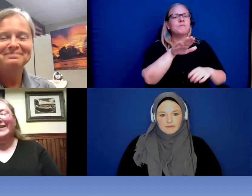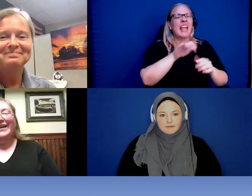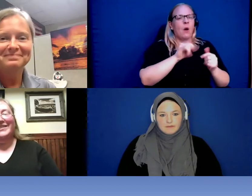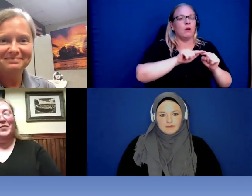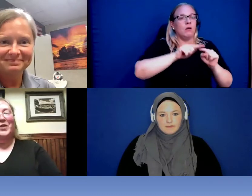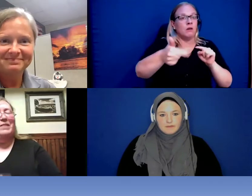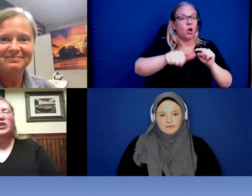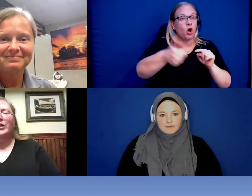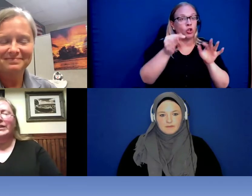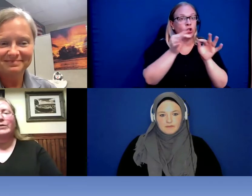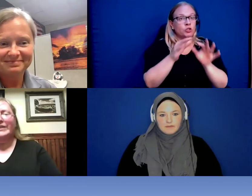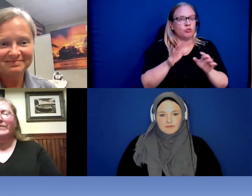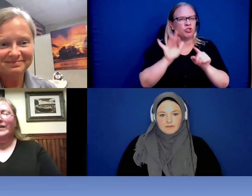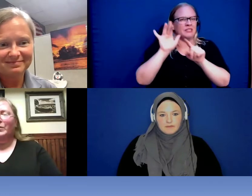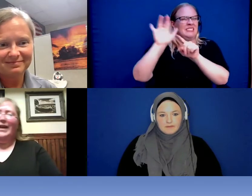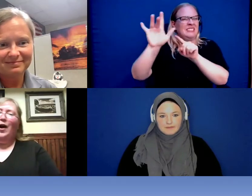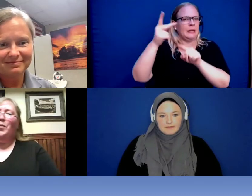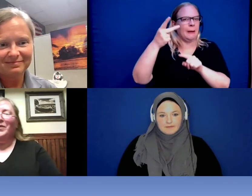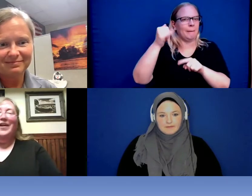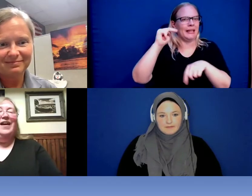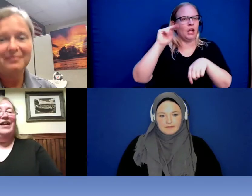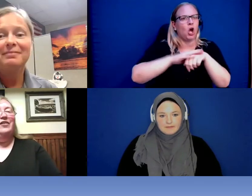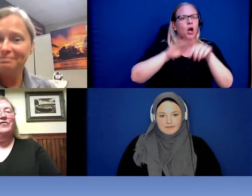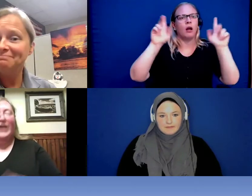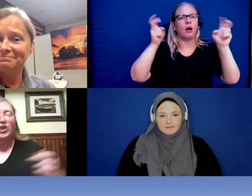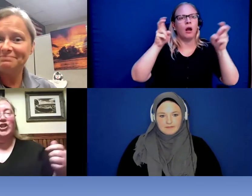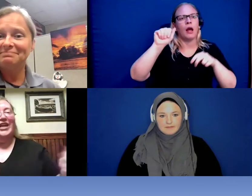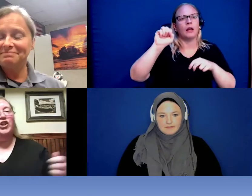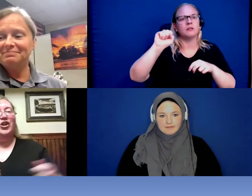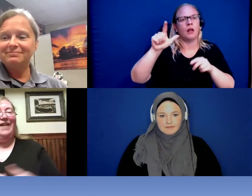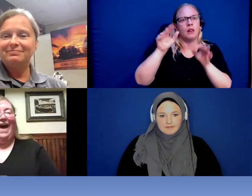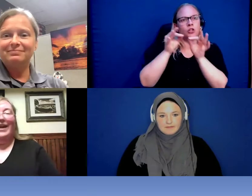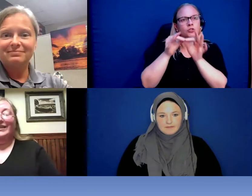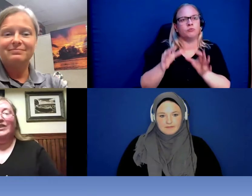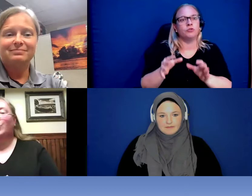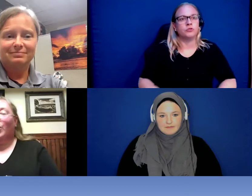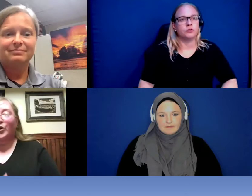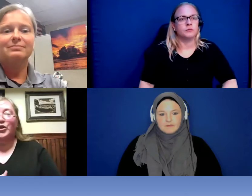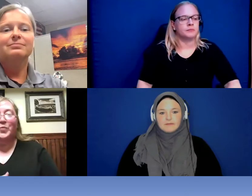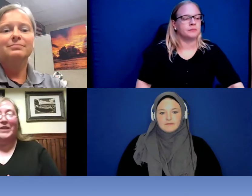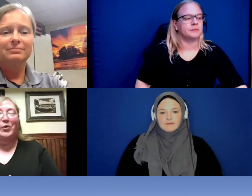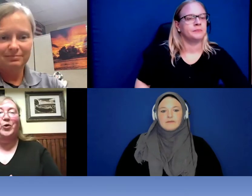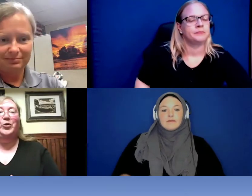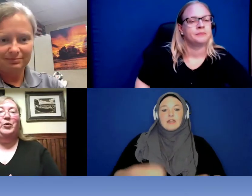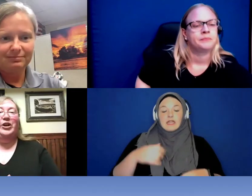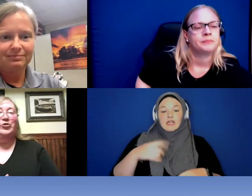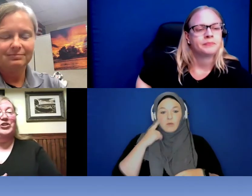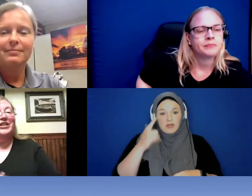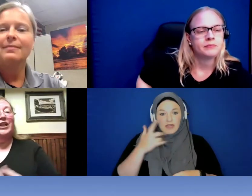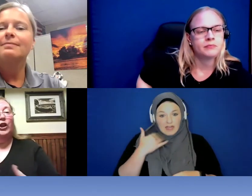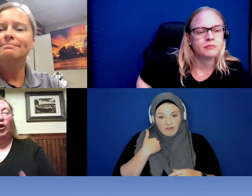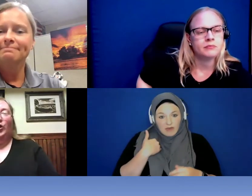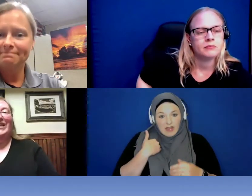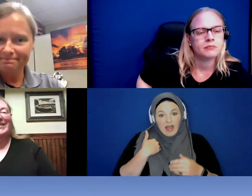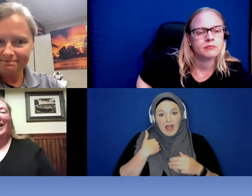as someone mentioned it definitely would help if each station had at least one or two people who were interested in learning sign